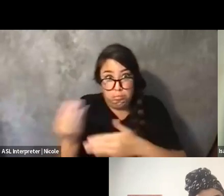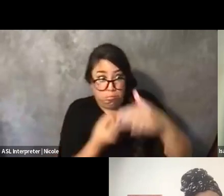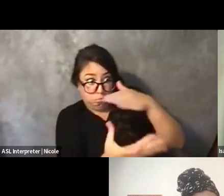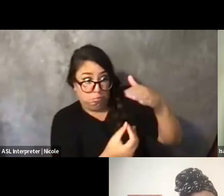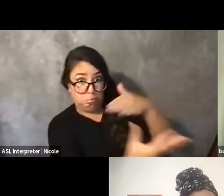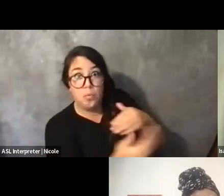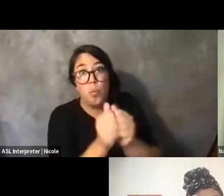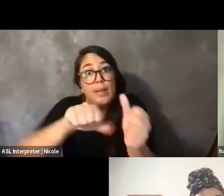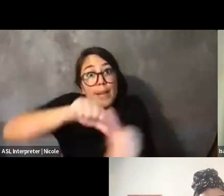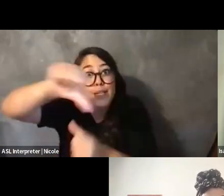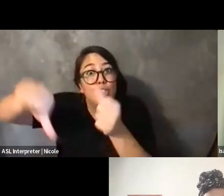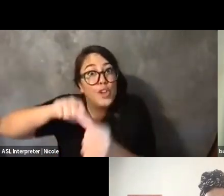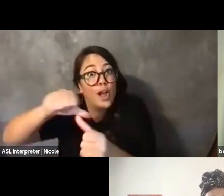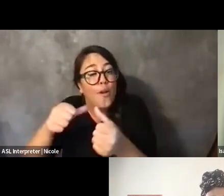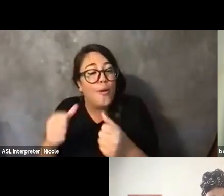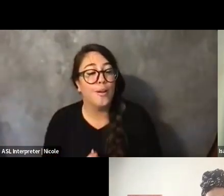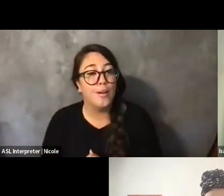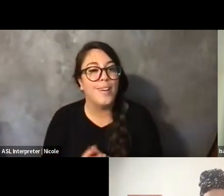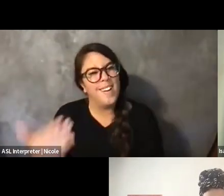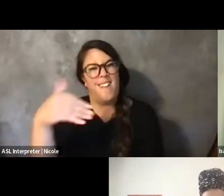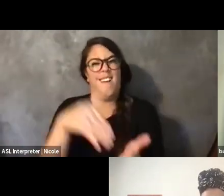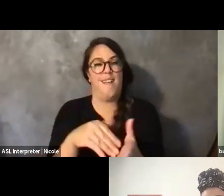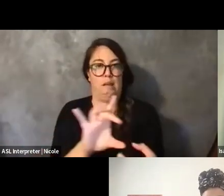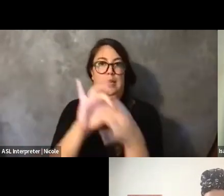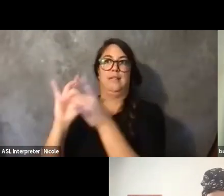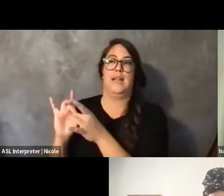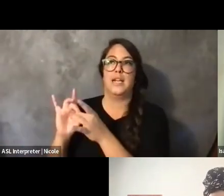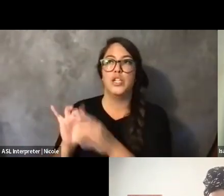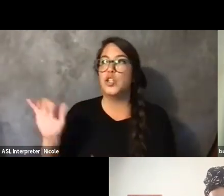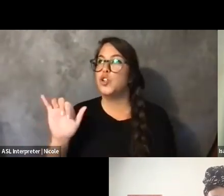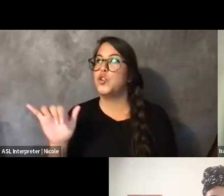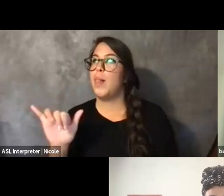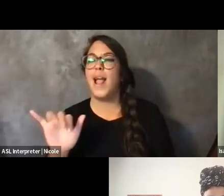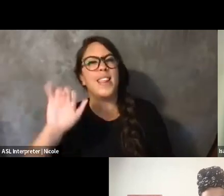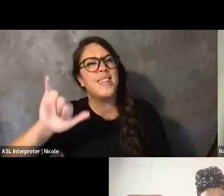And again, this ties back to the sort of, like, righteous rage that I've been mentioning